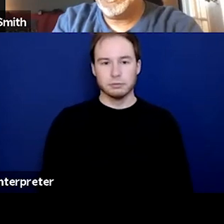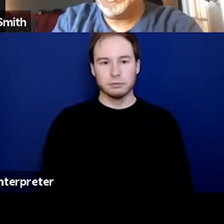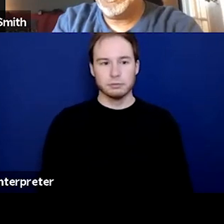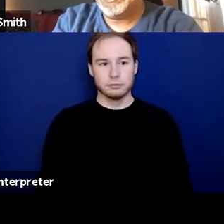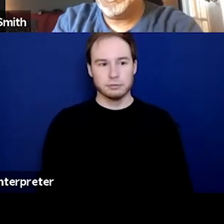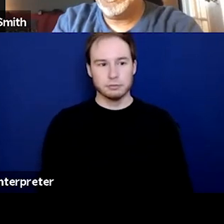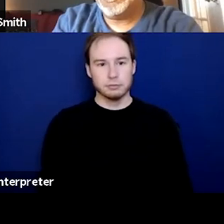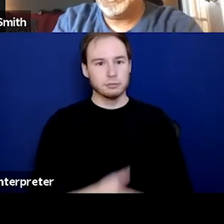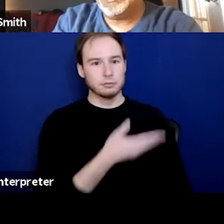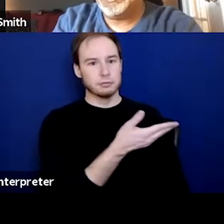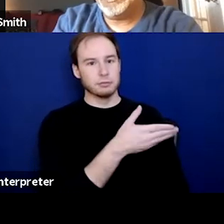[Steven] I can dive into this one.